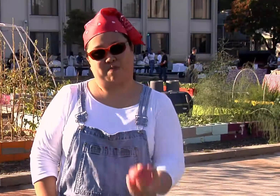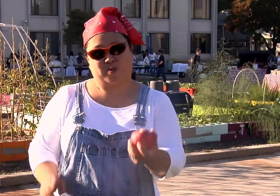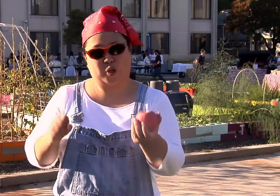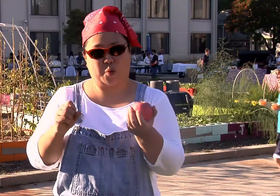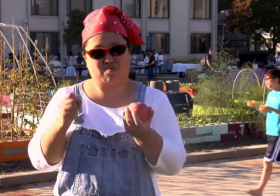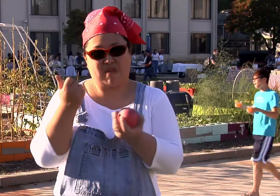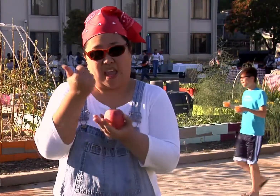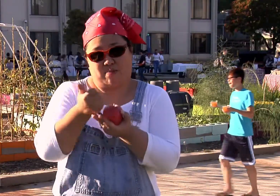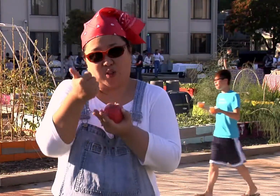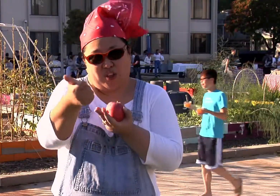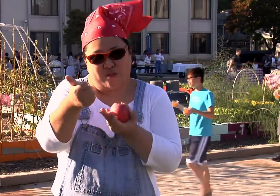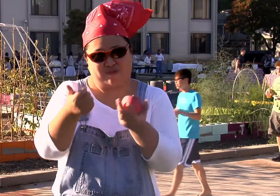Help yourself!